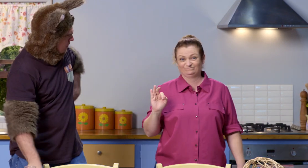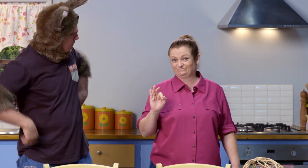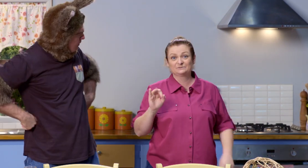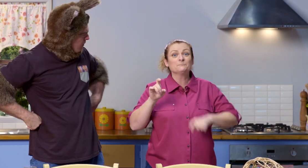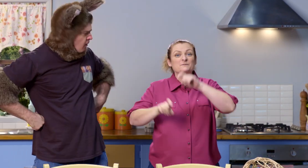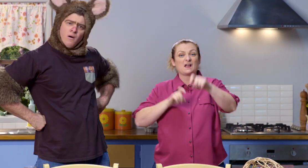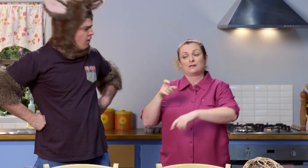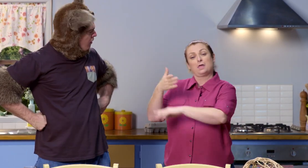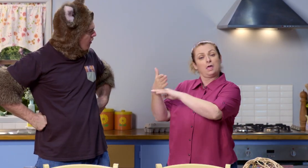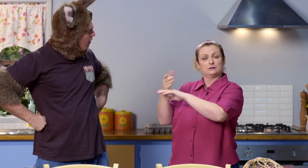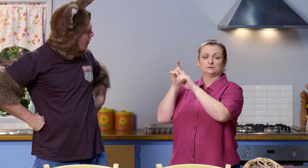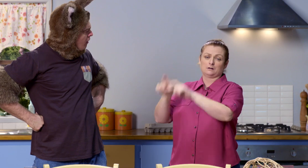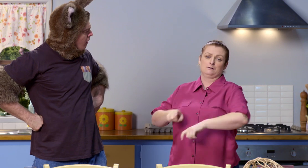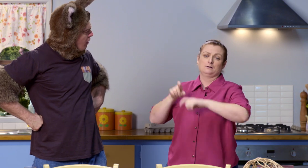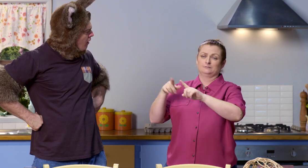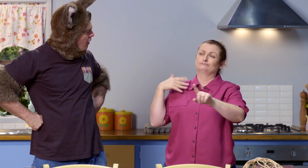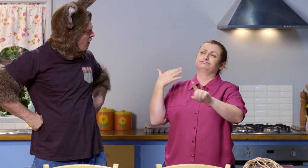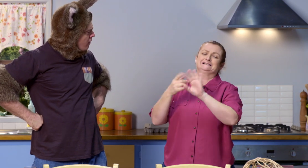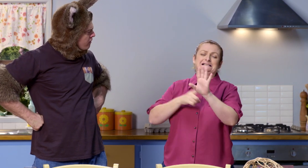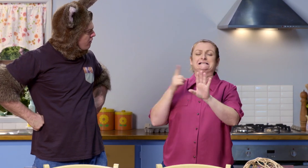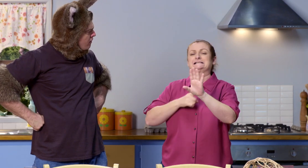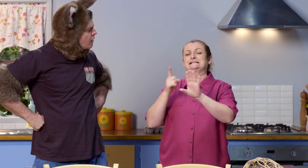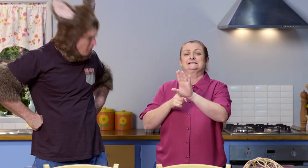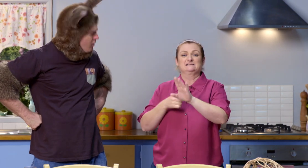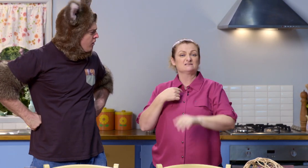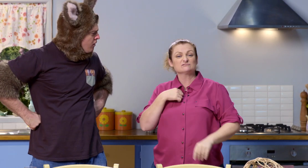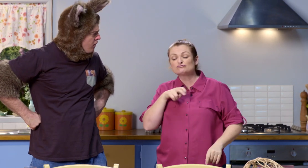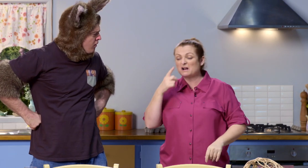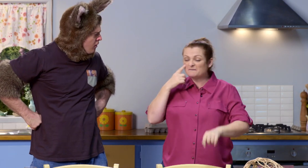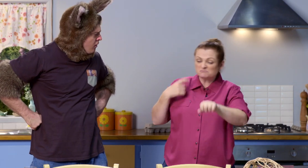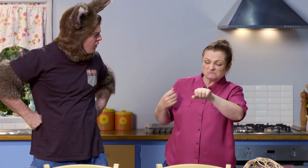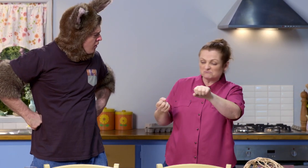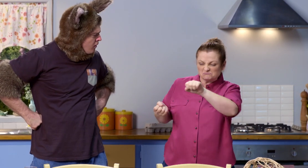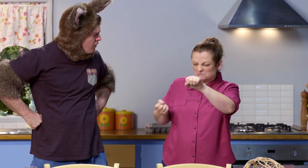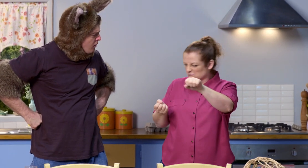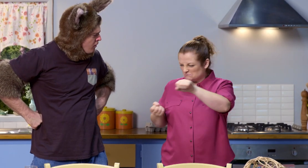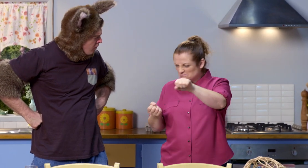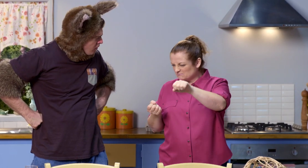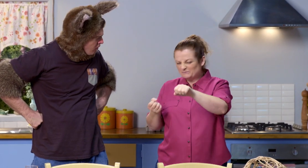Huh? That bike has been there for years. It doesn't work properly.